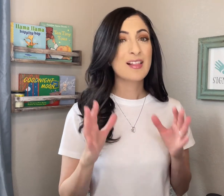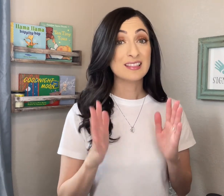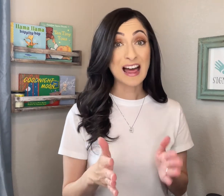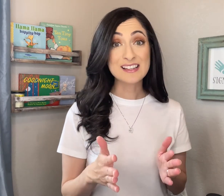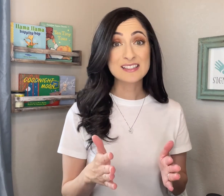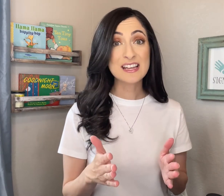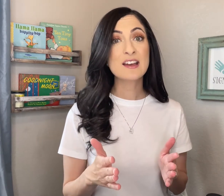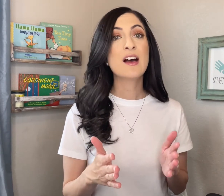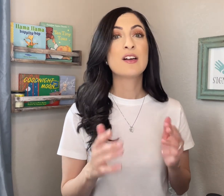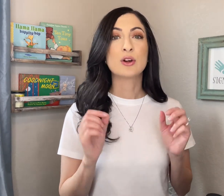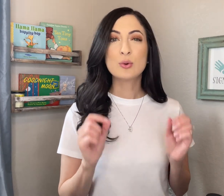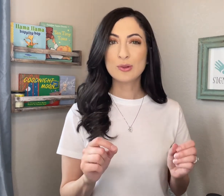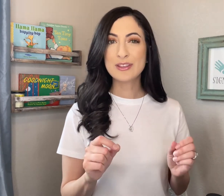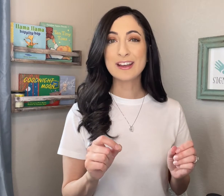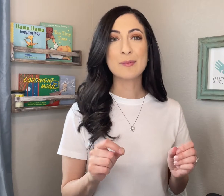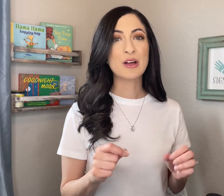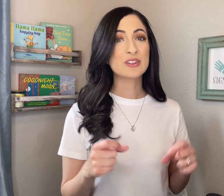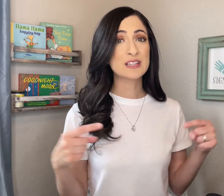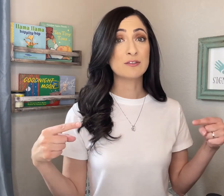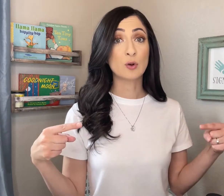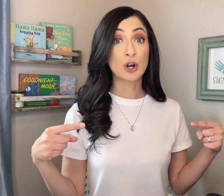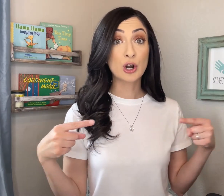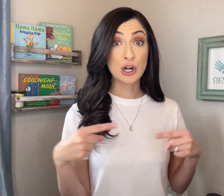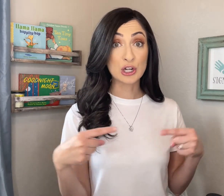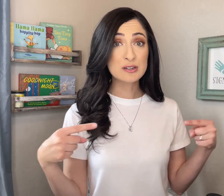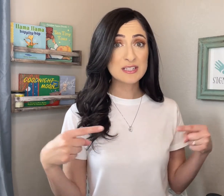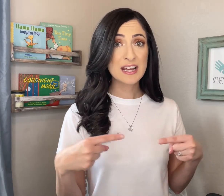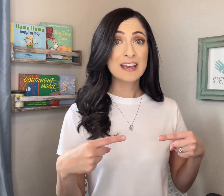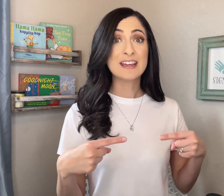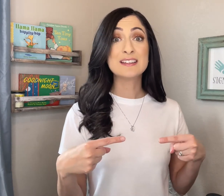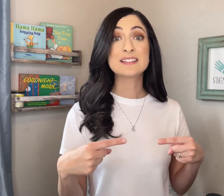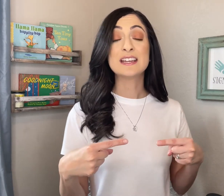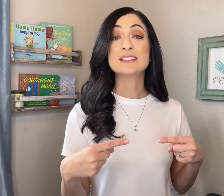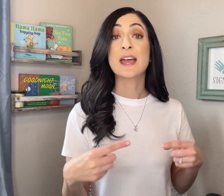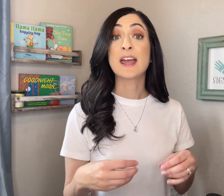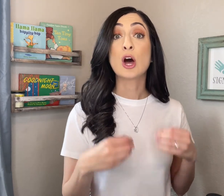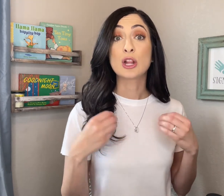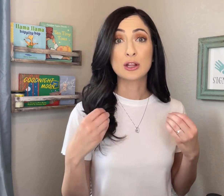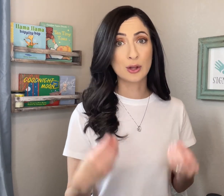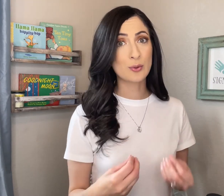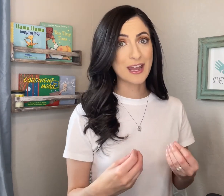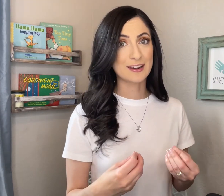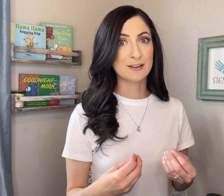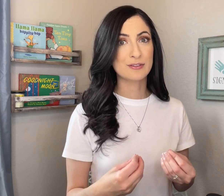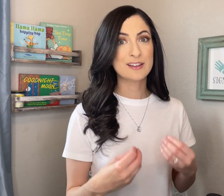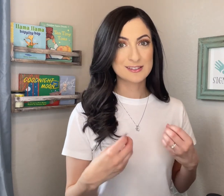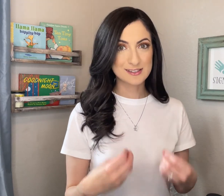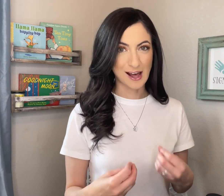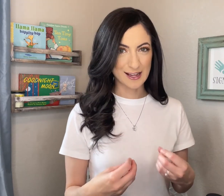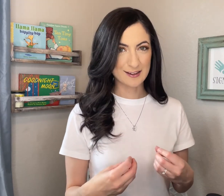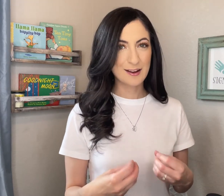Last thing: The cool thing about the sign for HURT is it's a locative sign.